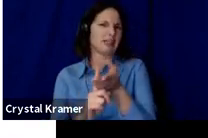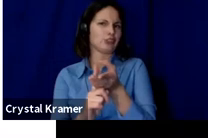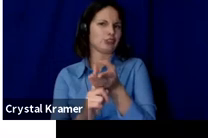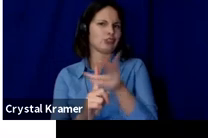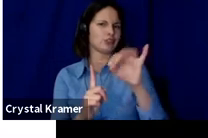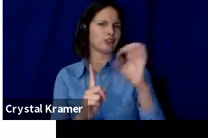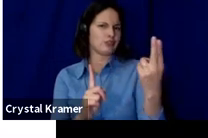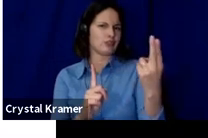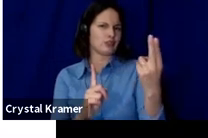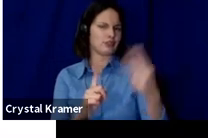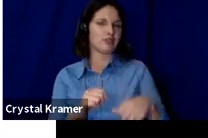You should also keep it short.